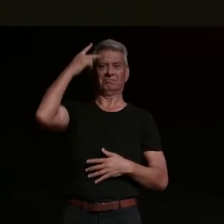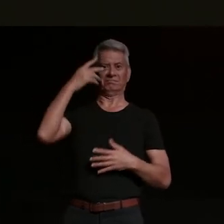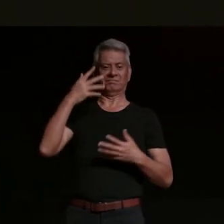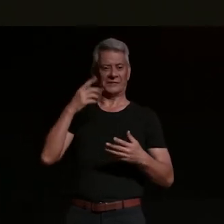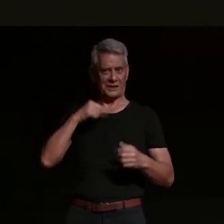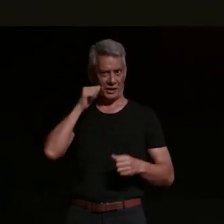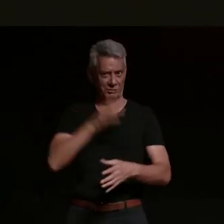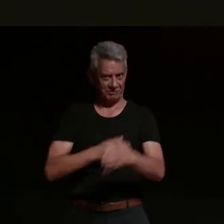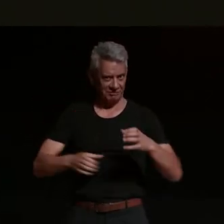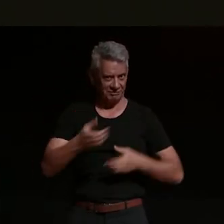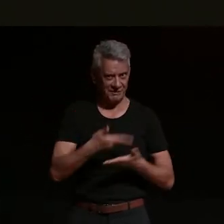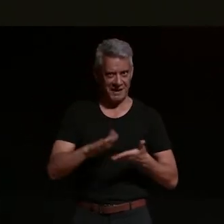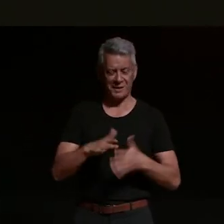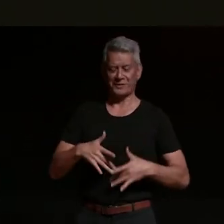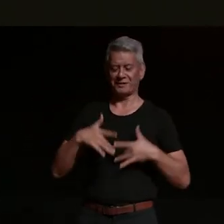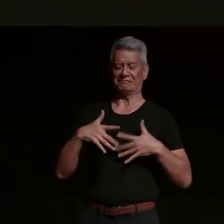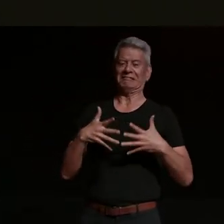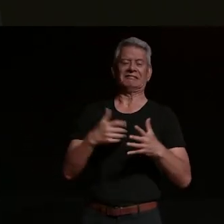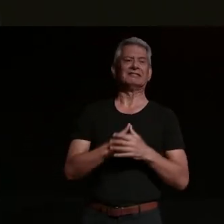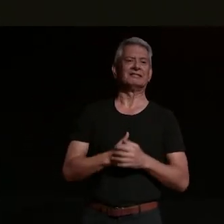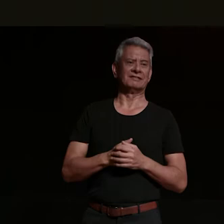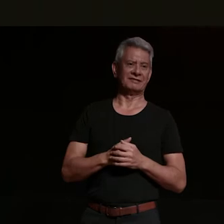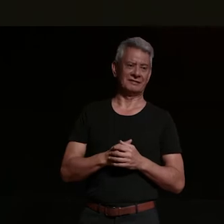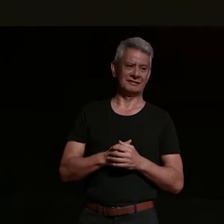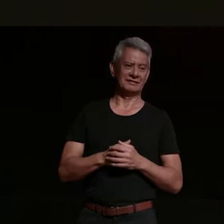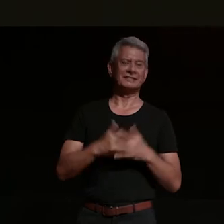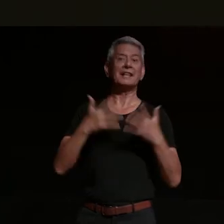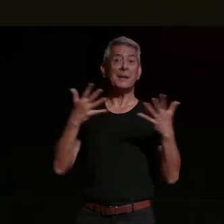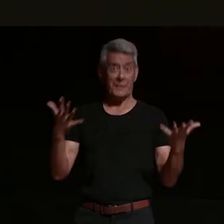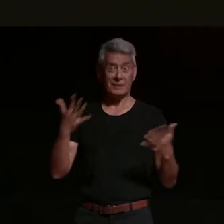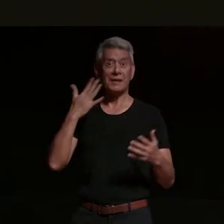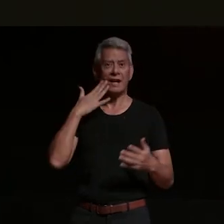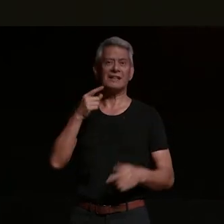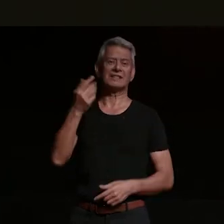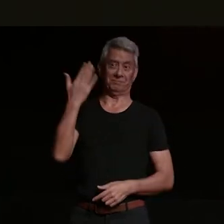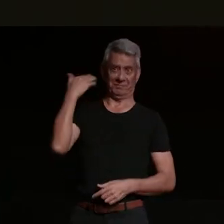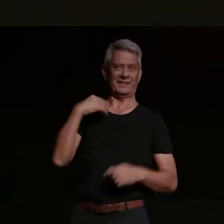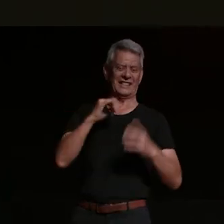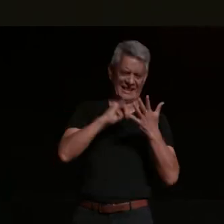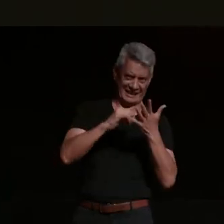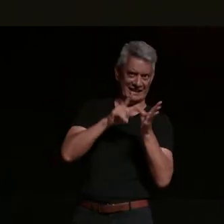forgot what i was going to say now but yeah when i was in sydney like you noticed mardi